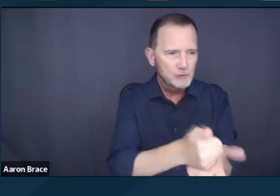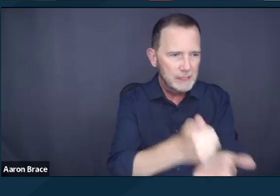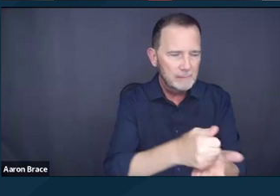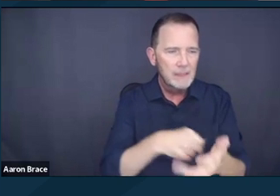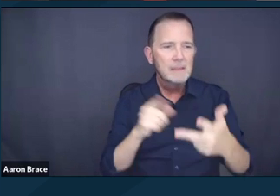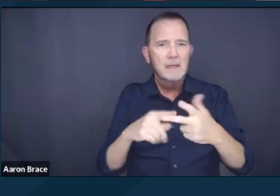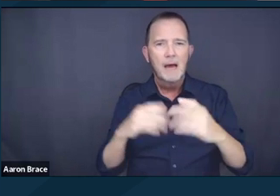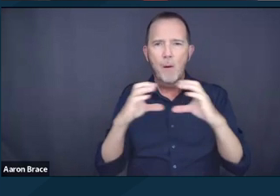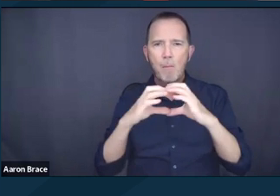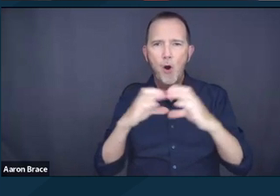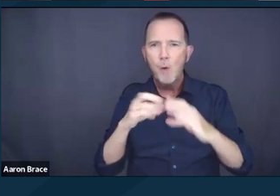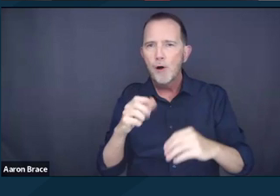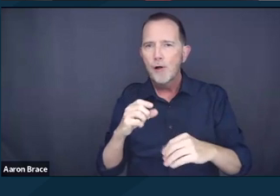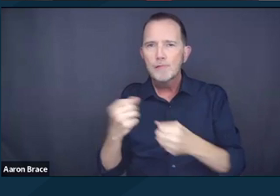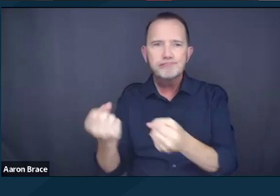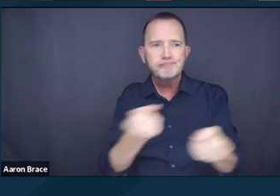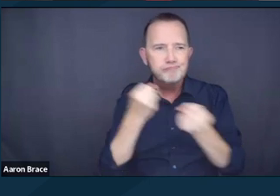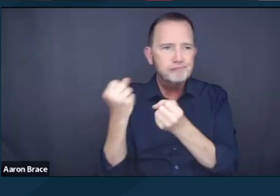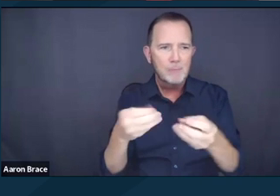and especially peer support services.